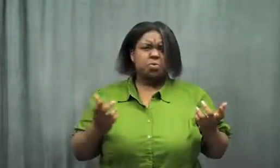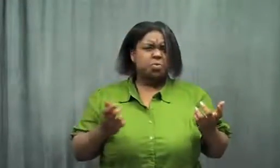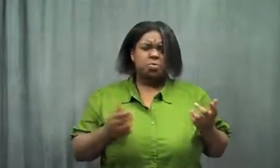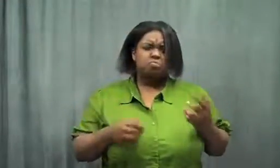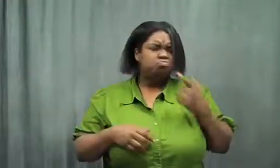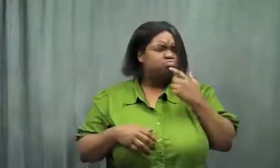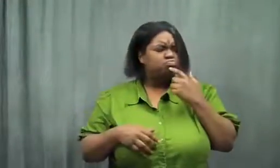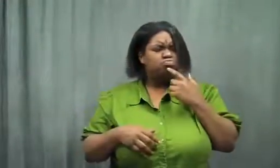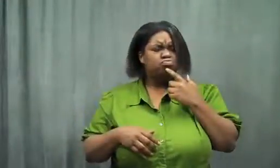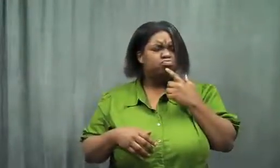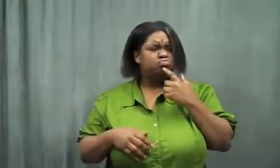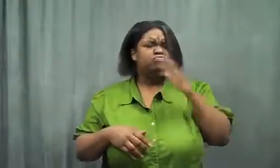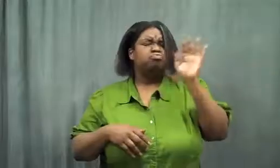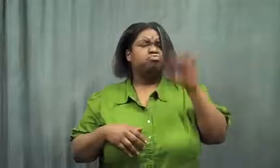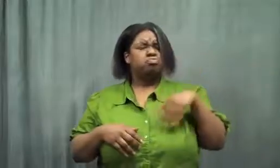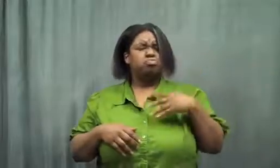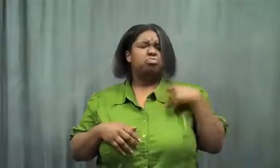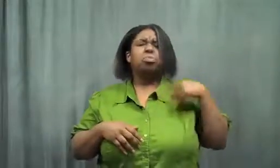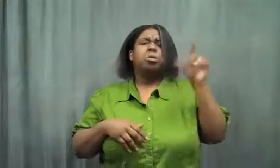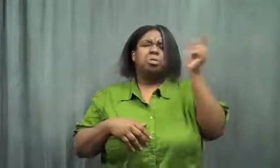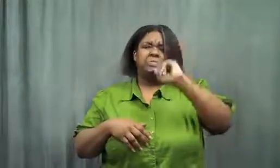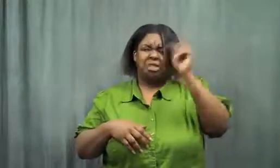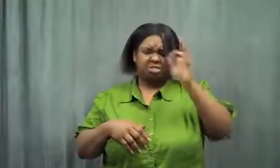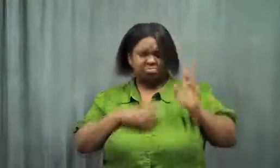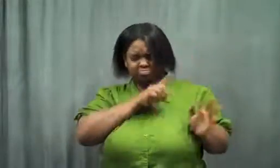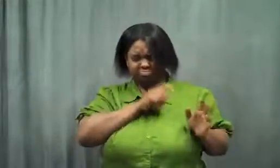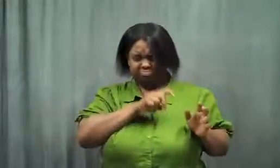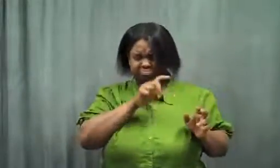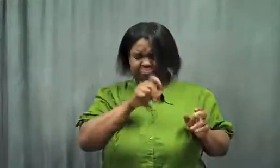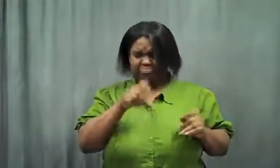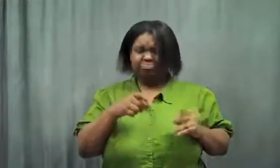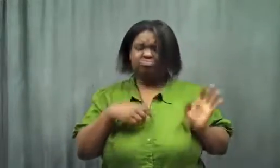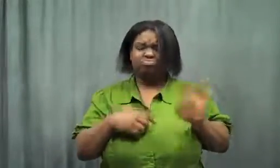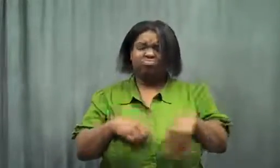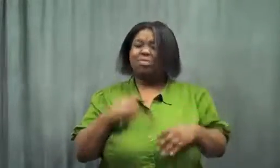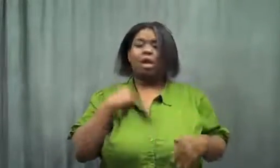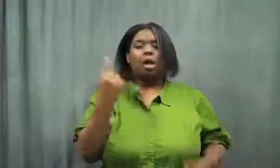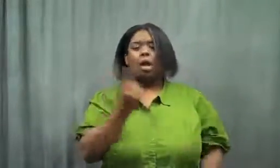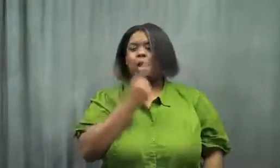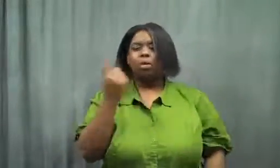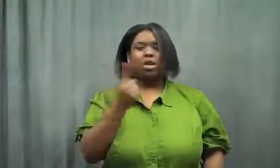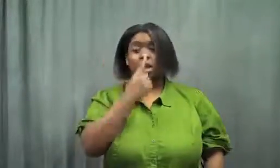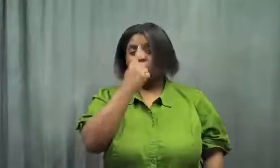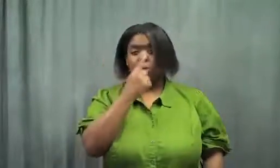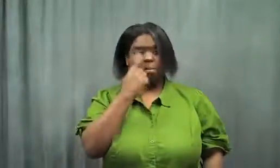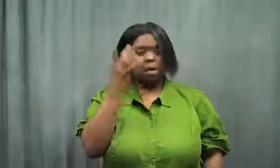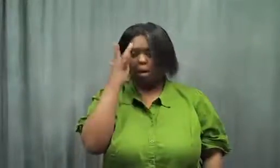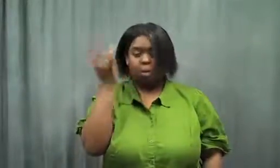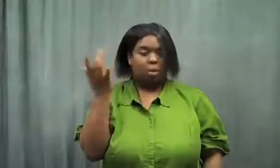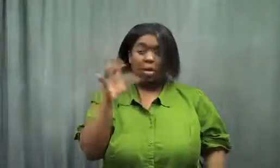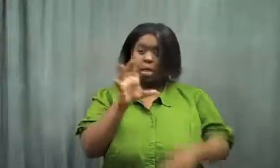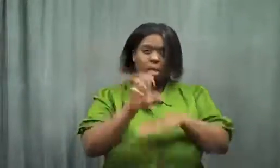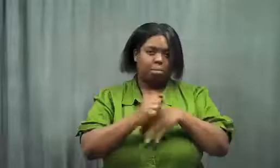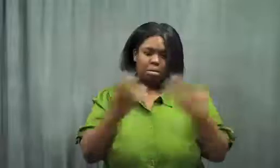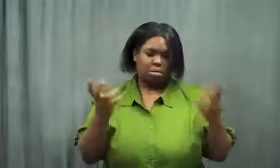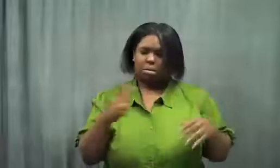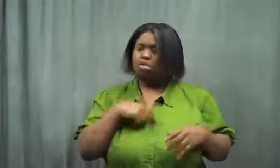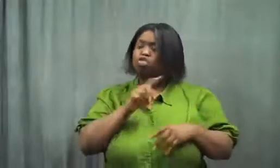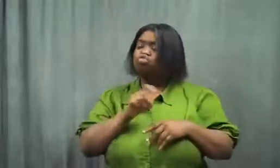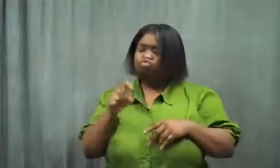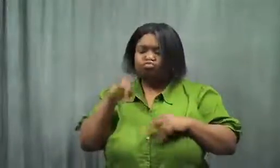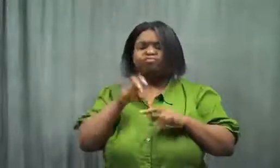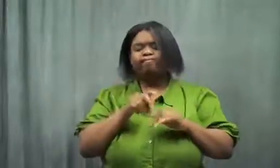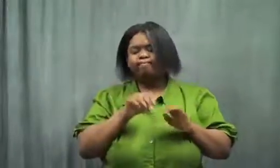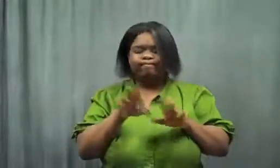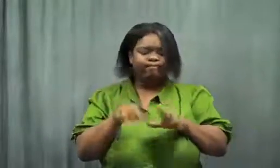I went in the bathroom. I have a habit of being nosey. I don't know why.